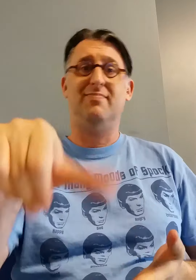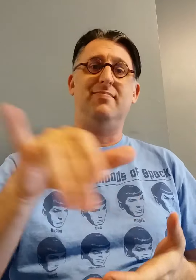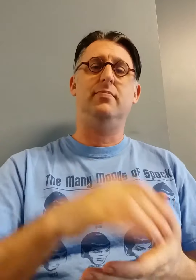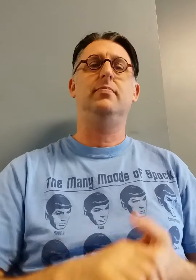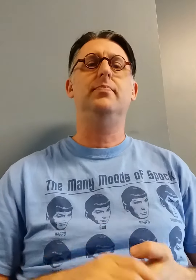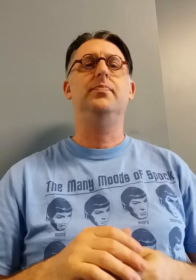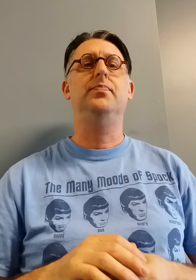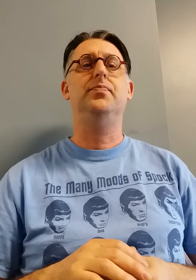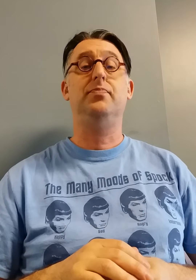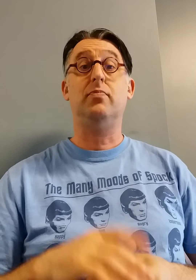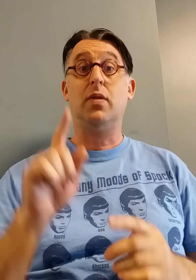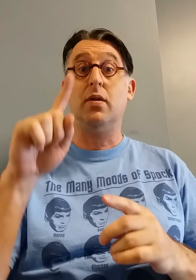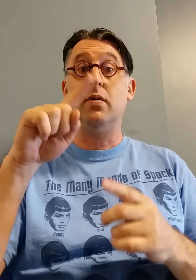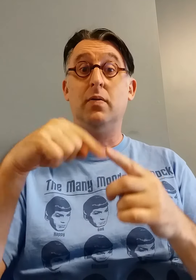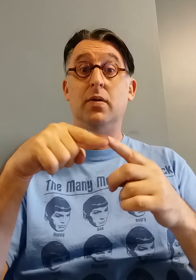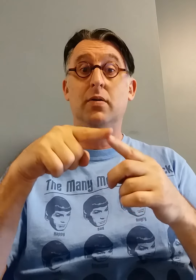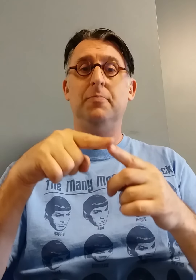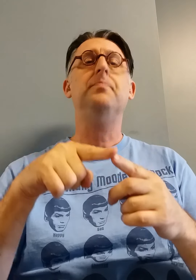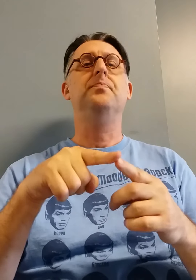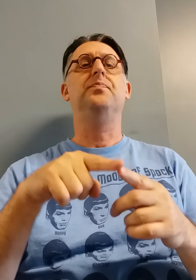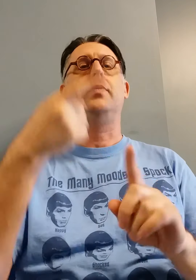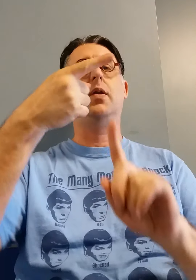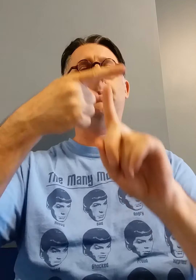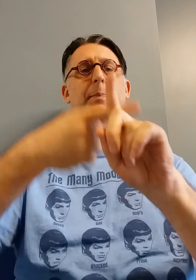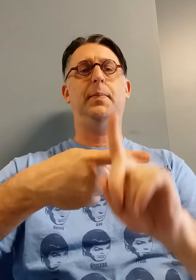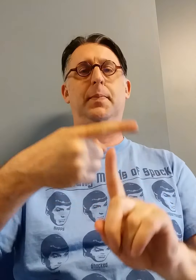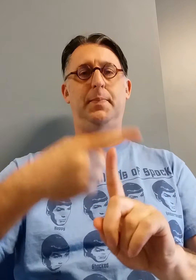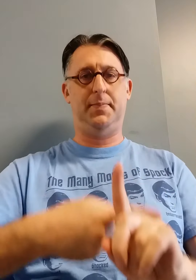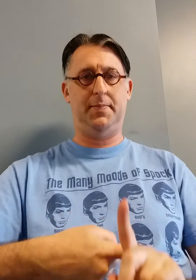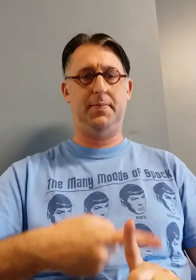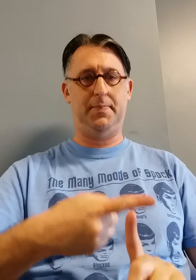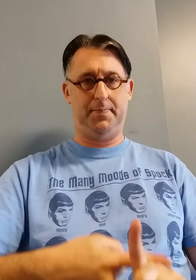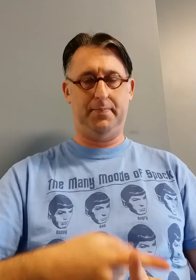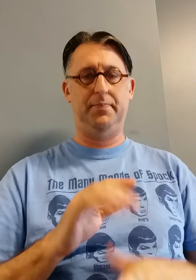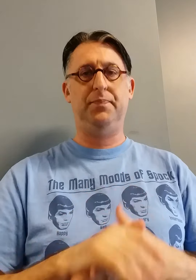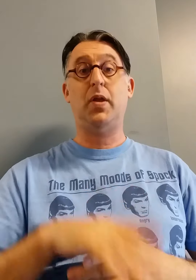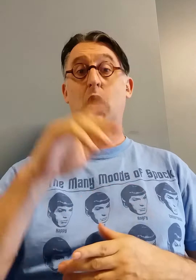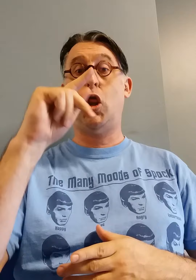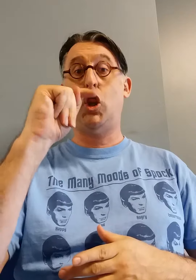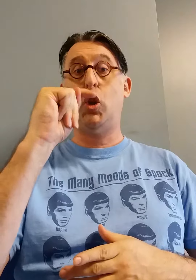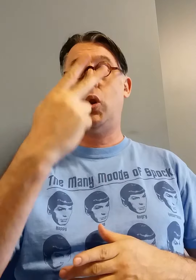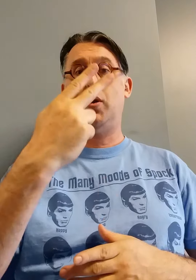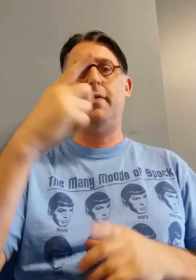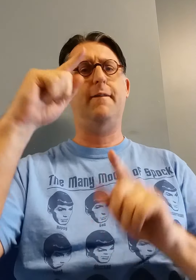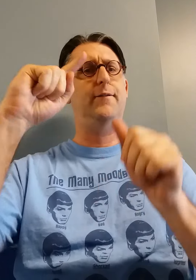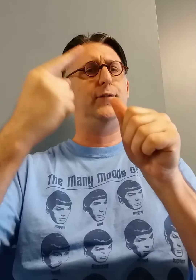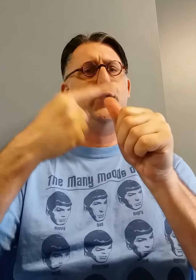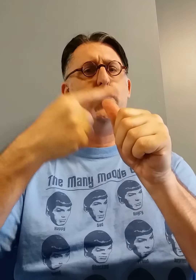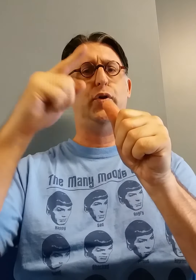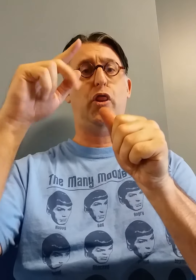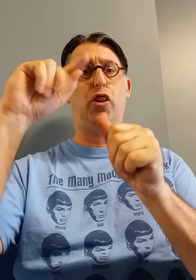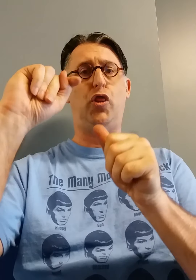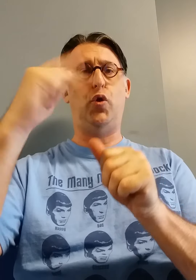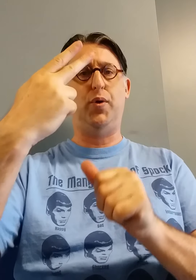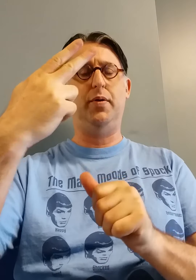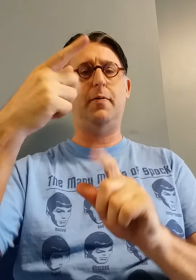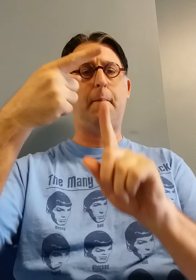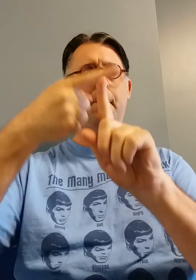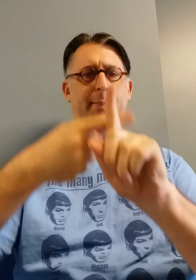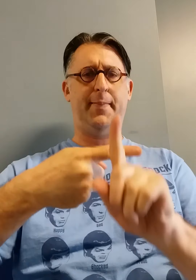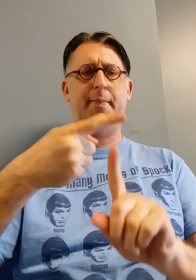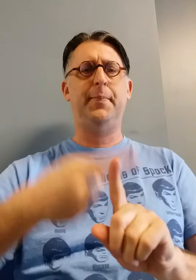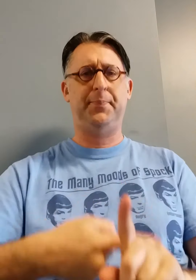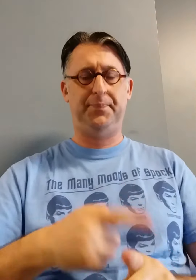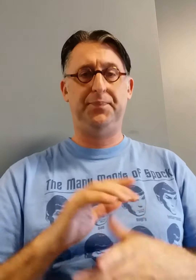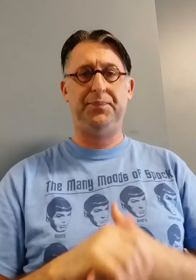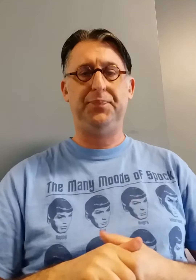When: Monthly 1st Thursdays every month...